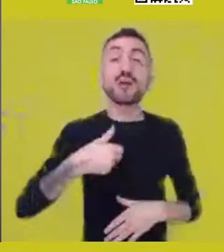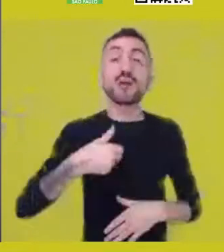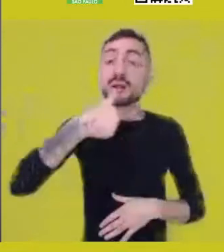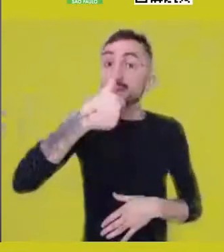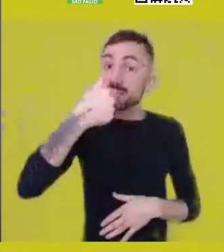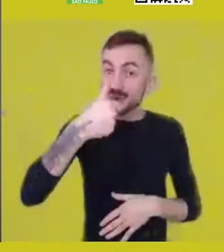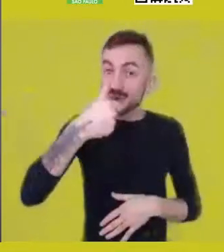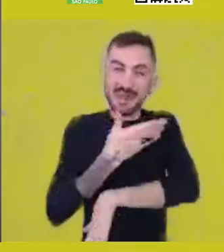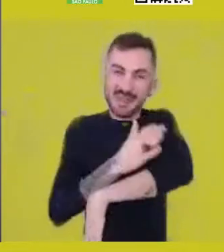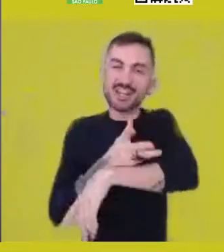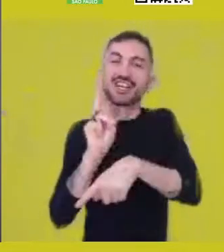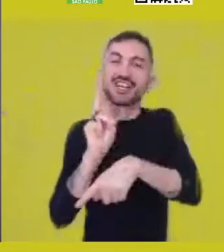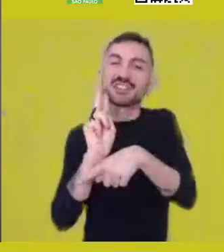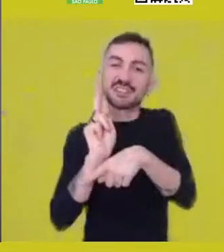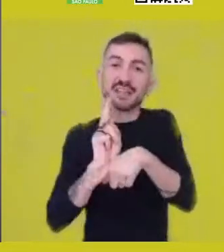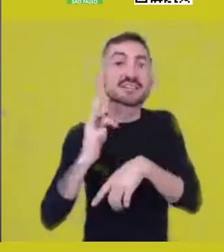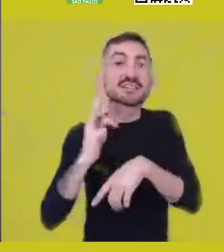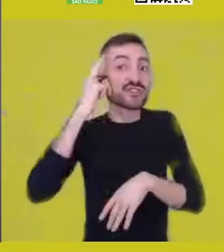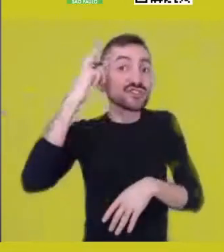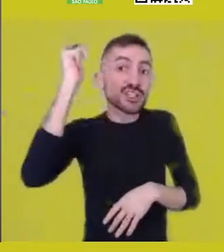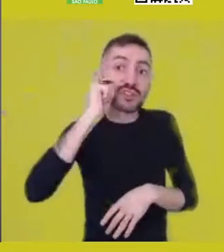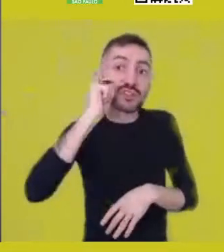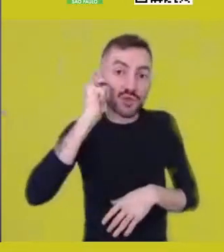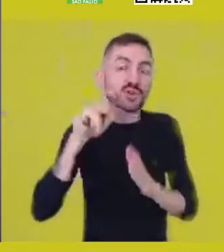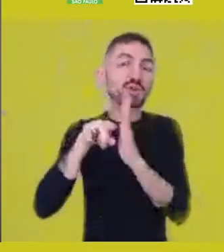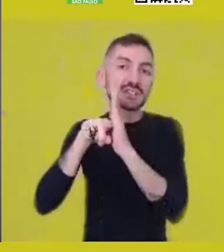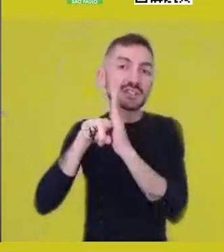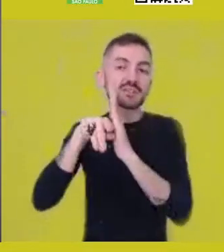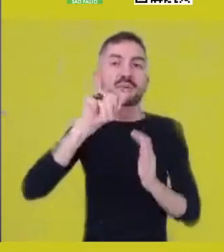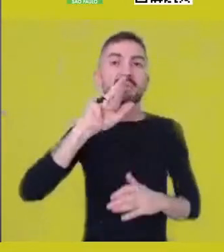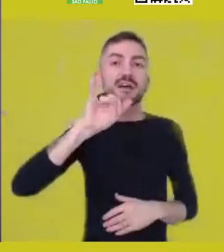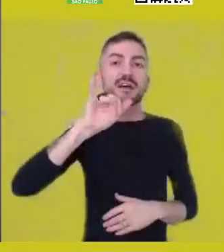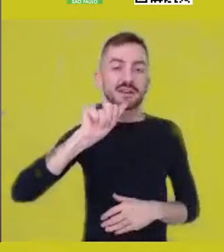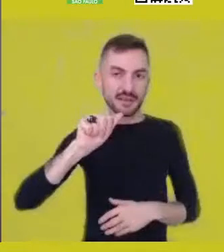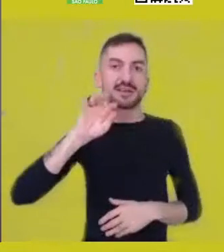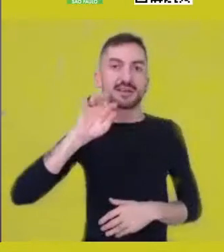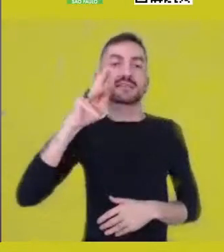coordinated by director/researcher Maria Thaís, is divided in 3 stages: